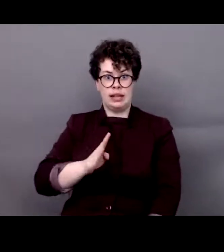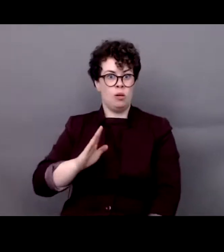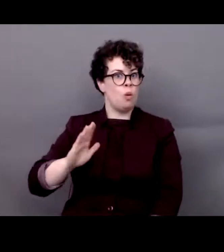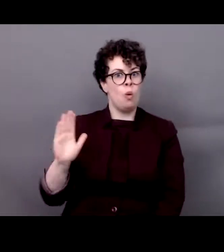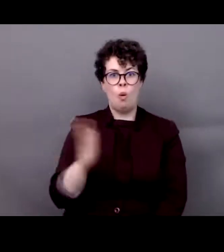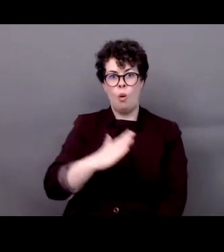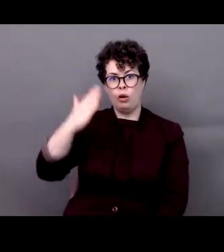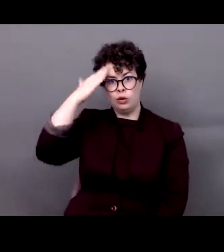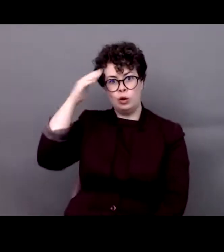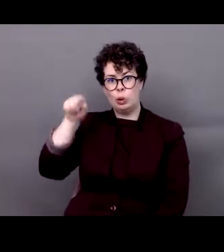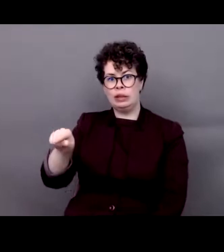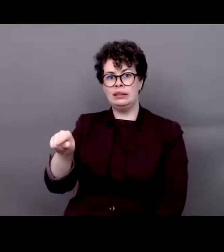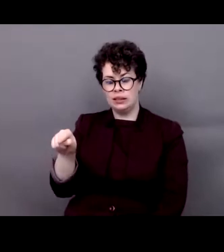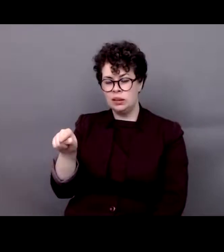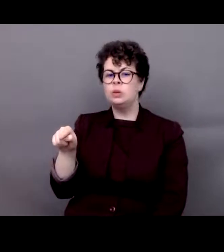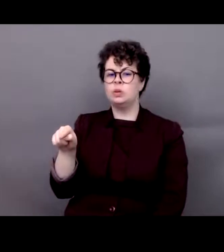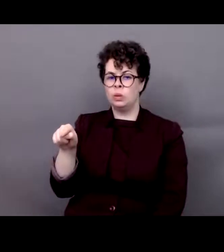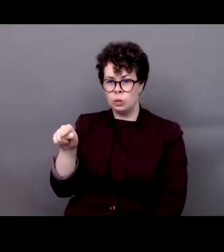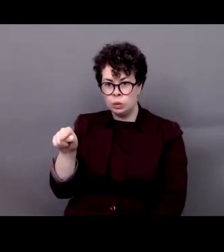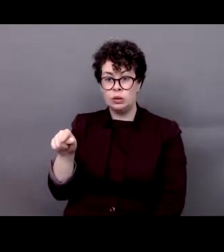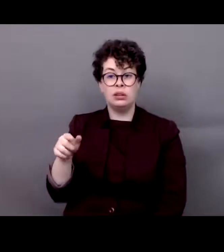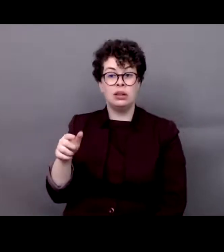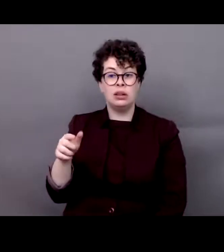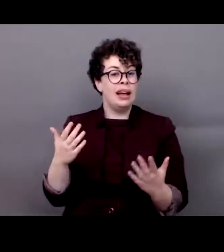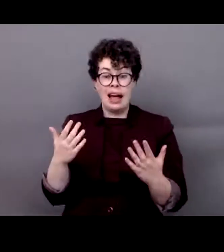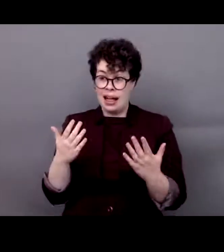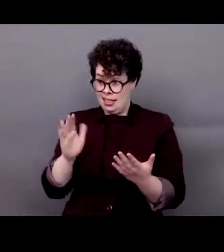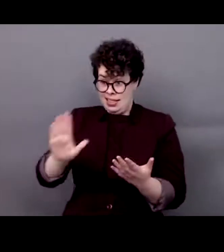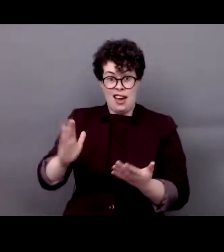here, and in this case the basic was denied to them